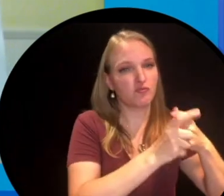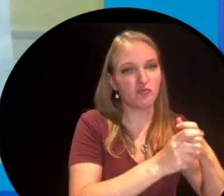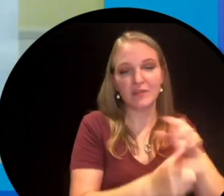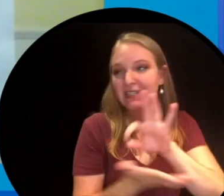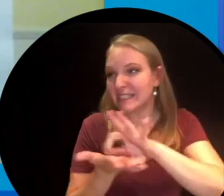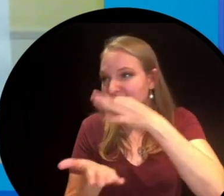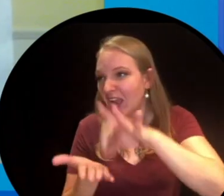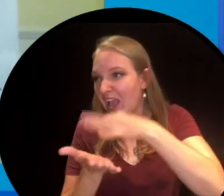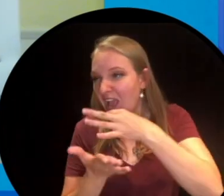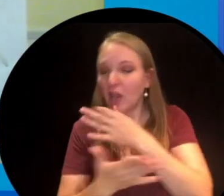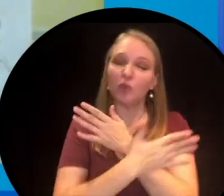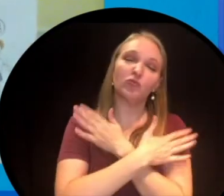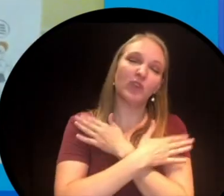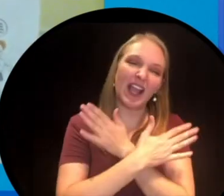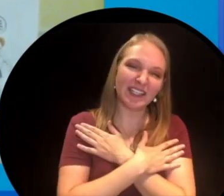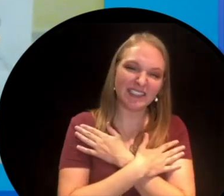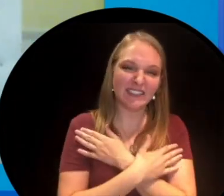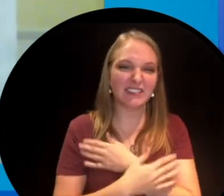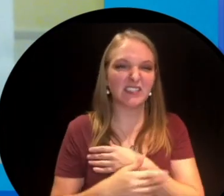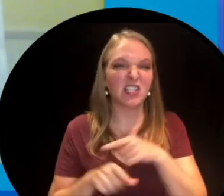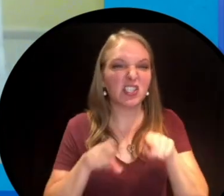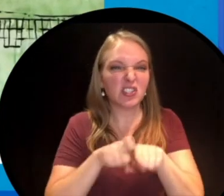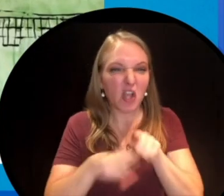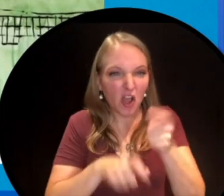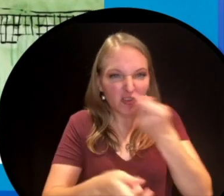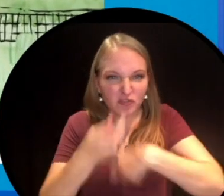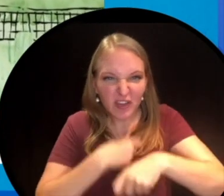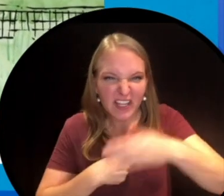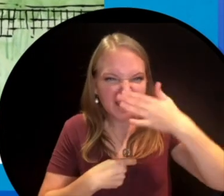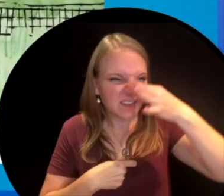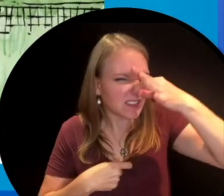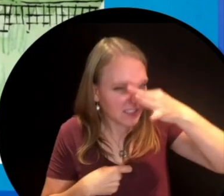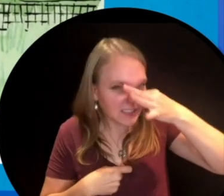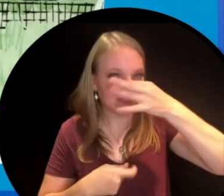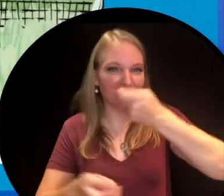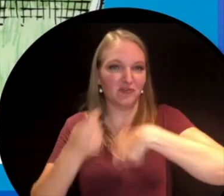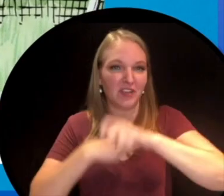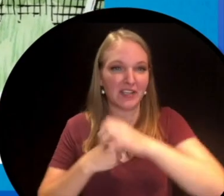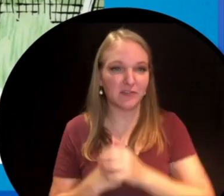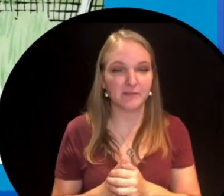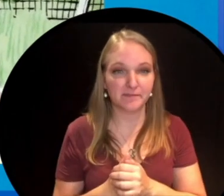a snack there. He could have a rest in the van, he could change out of his smelly running socks